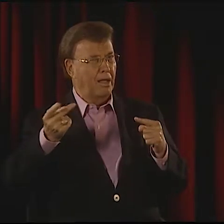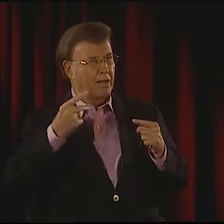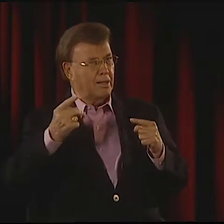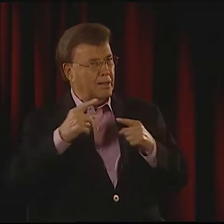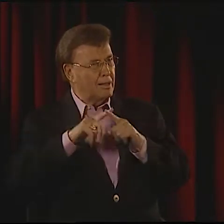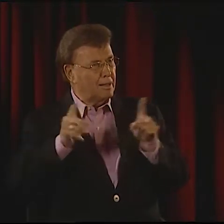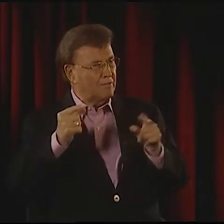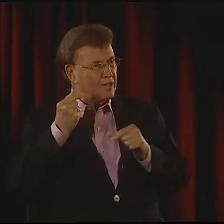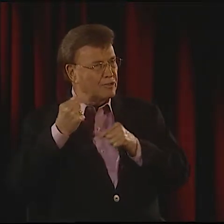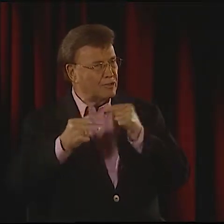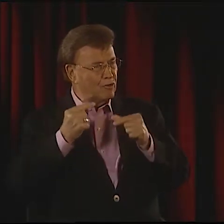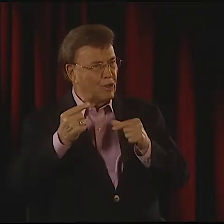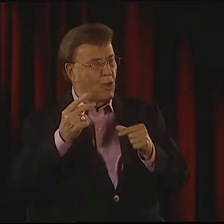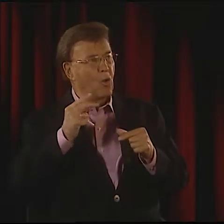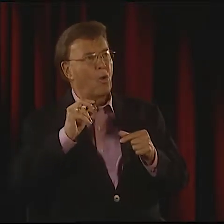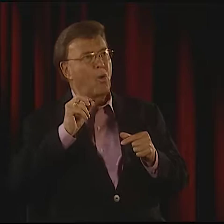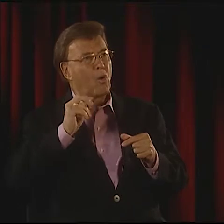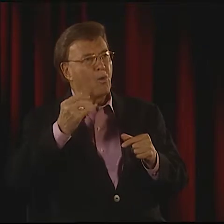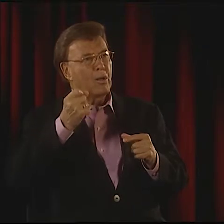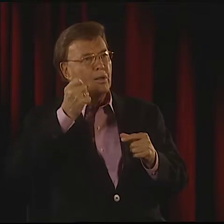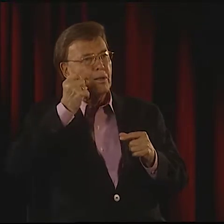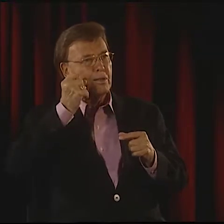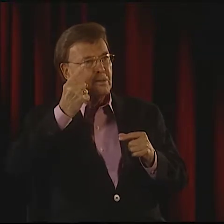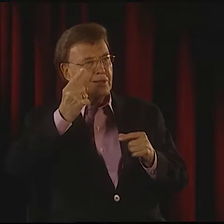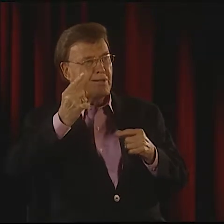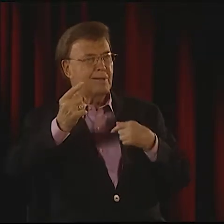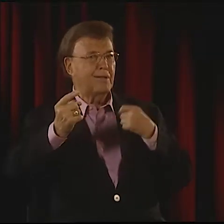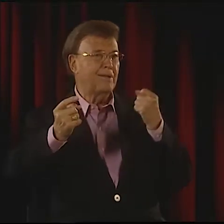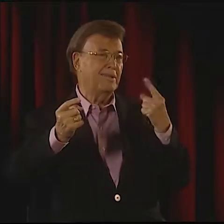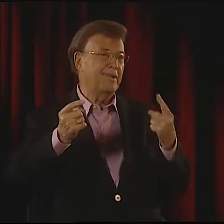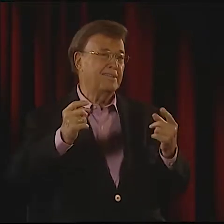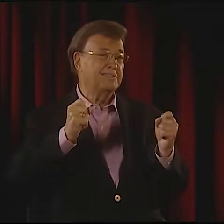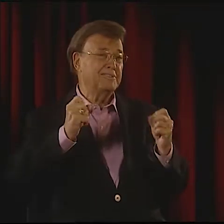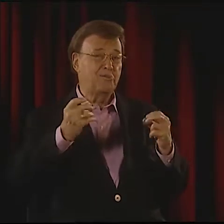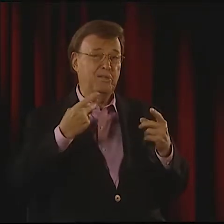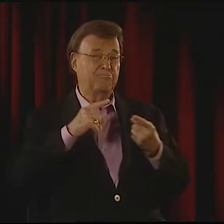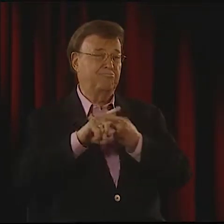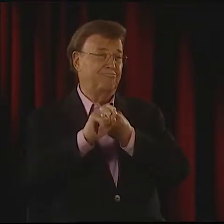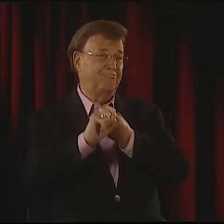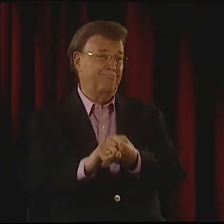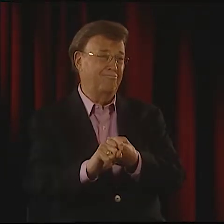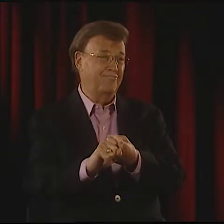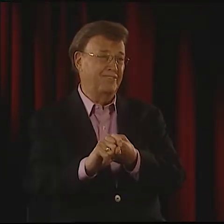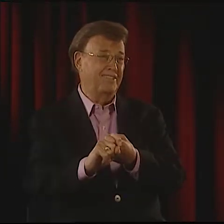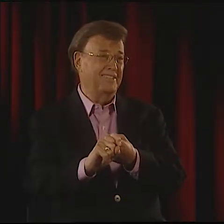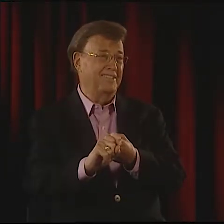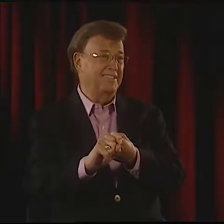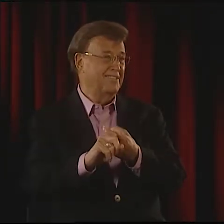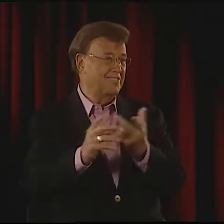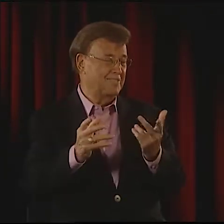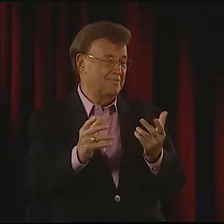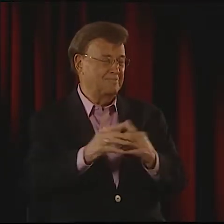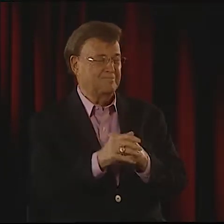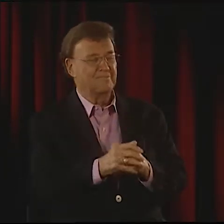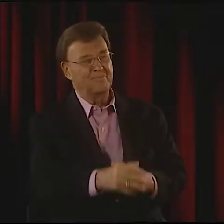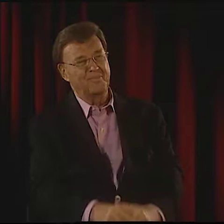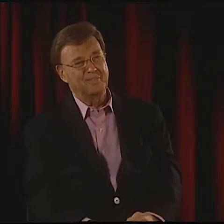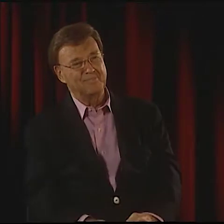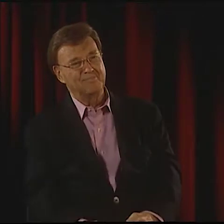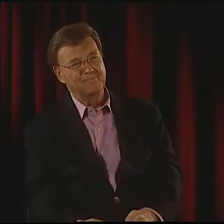WE USED TO HAVE THESE GREAT TESTS OF WILLS. YOU KNOW, SHE'S FROM A DIFFERENT GENERATION THAN I. SHE GREW UP ALREADY FEELING THAT IT WAS LANGUAGE